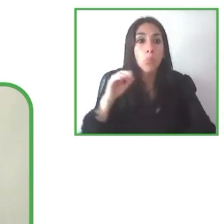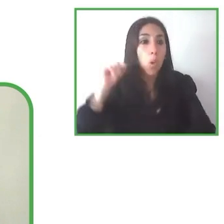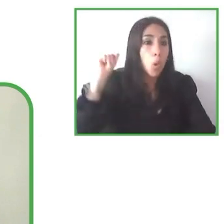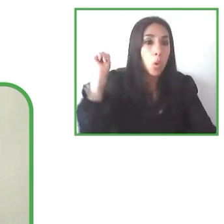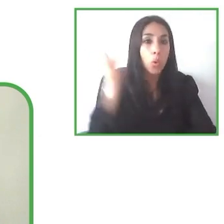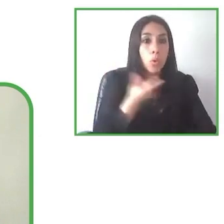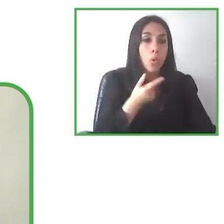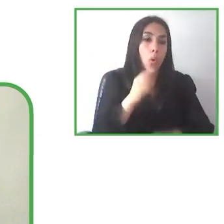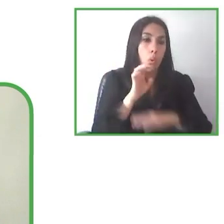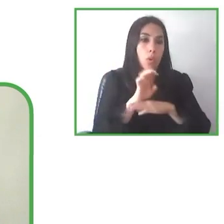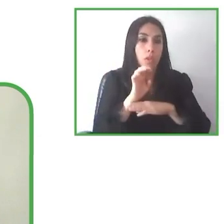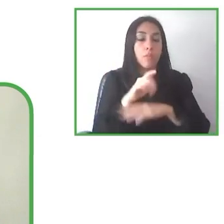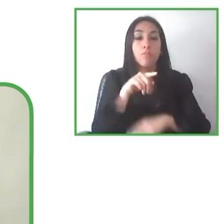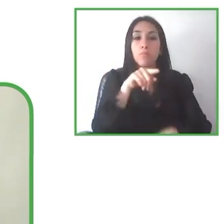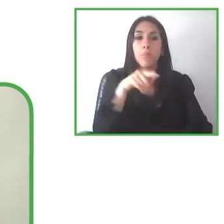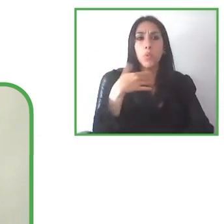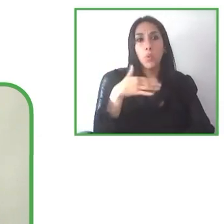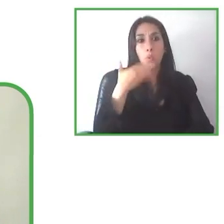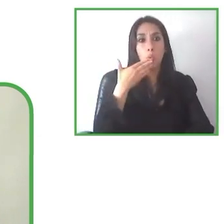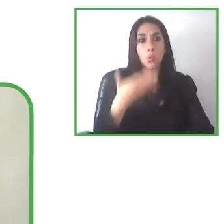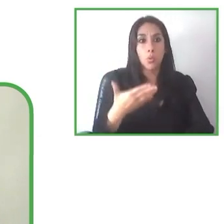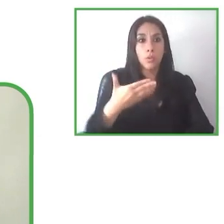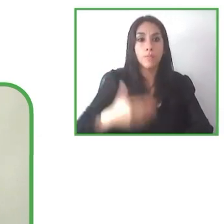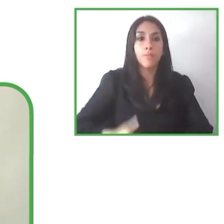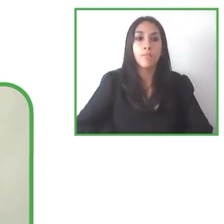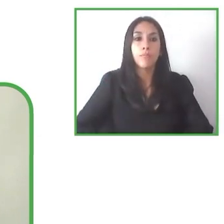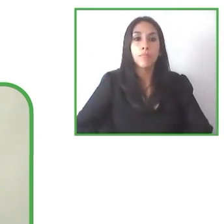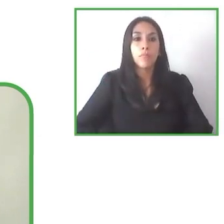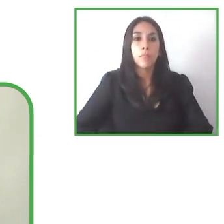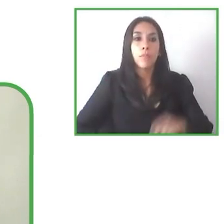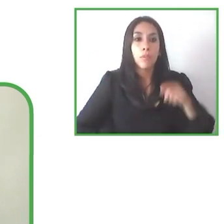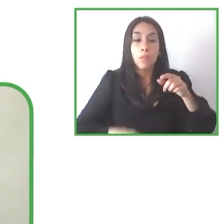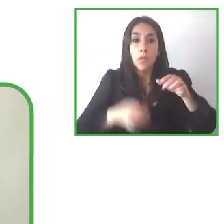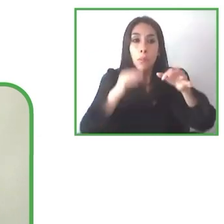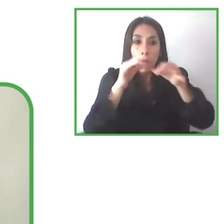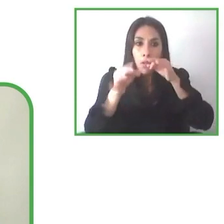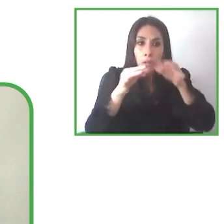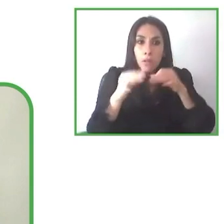We had very good reviews and we want to continue